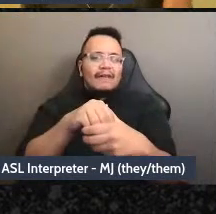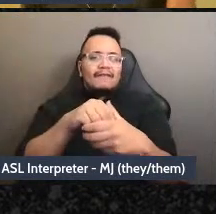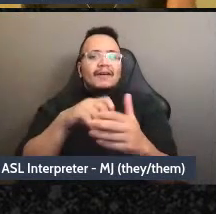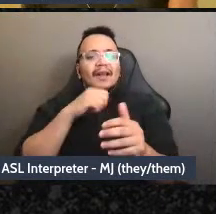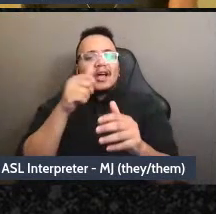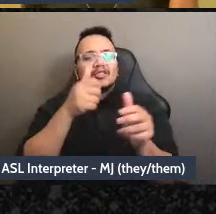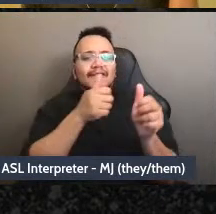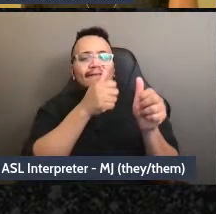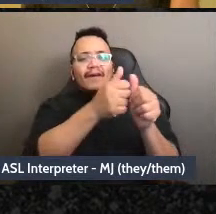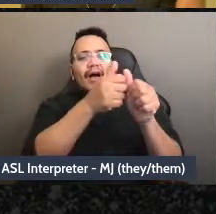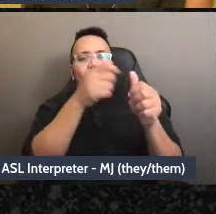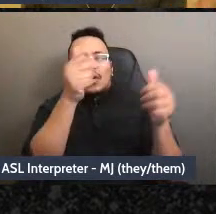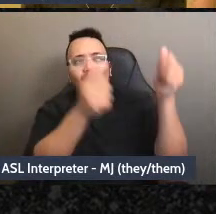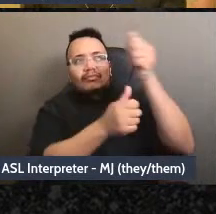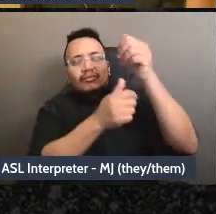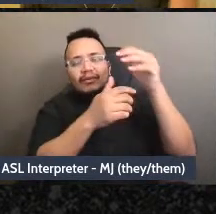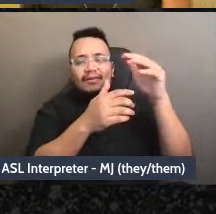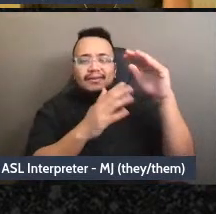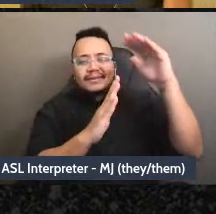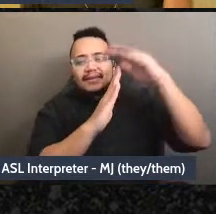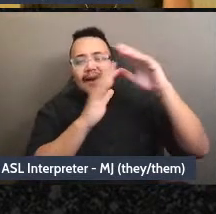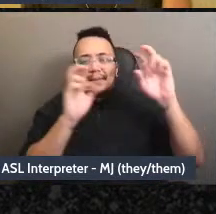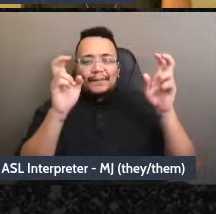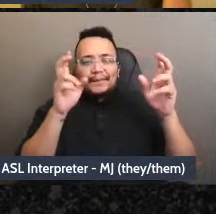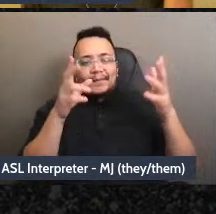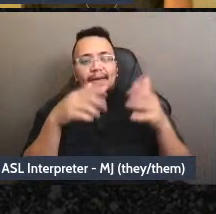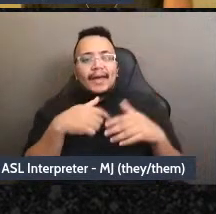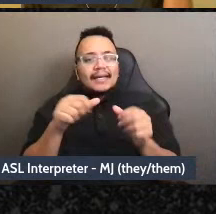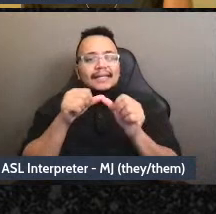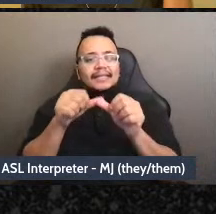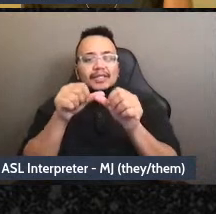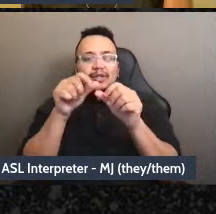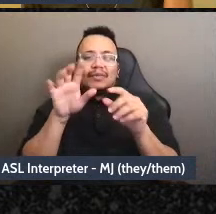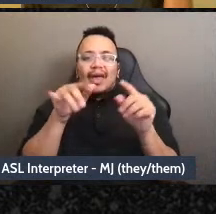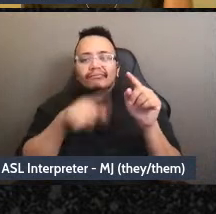from somebody on top and kind of continuing the training and passivity that we all get